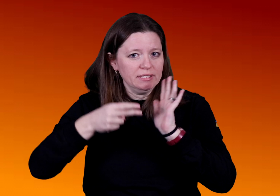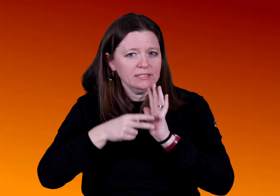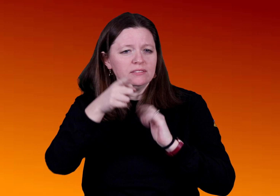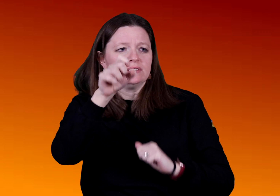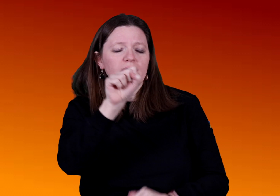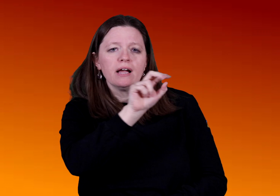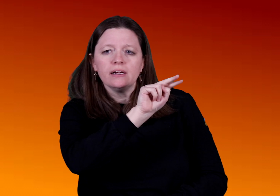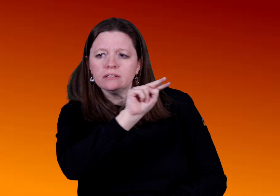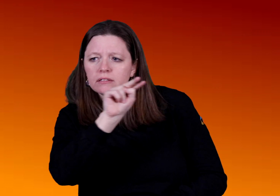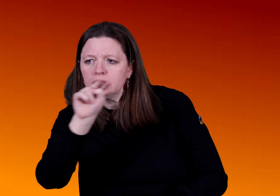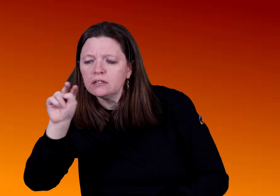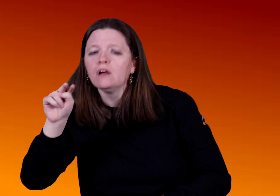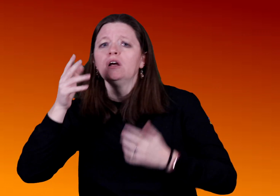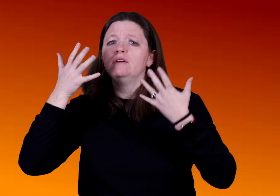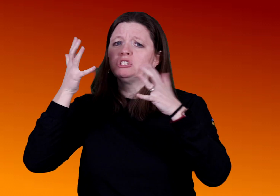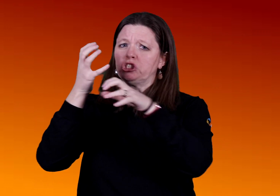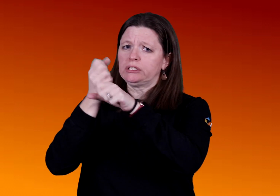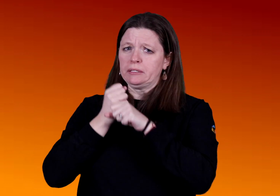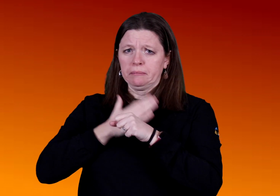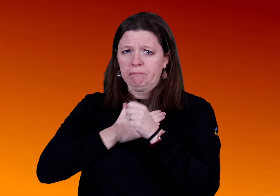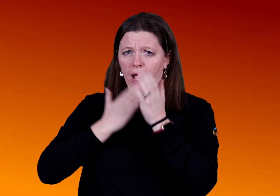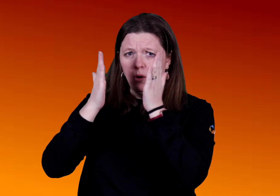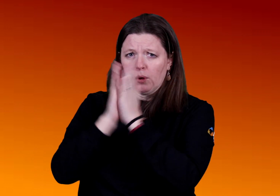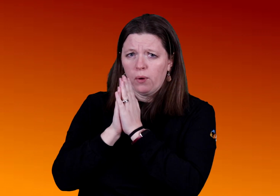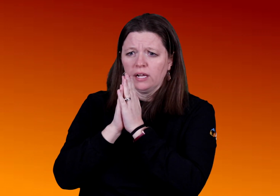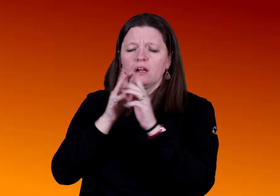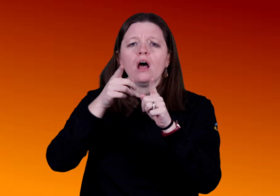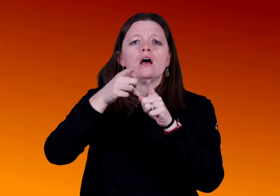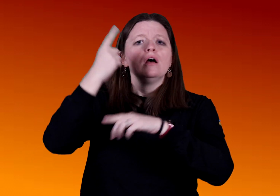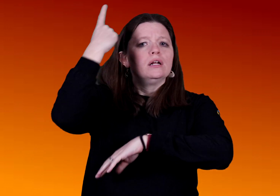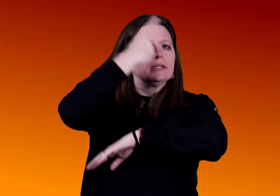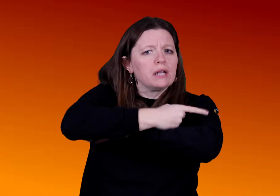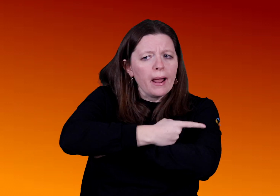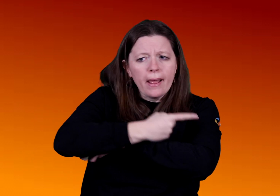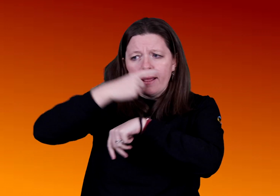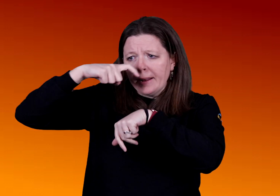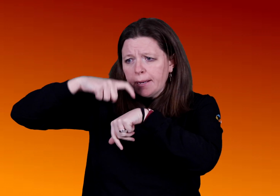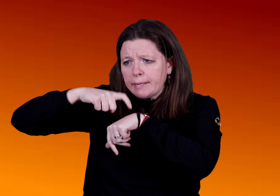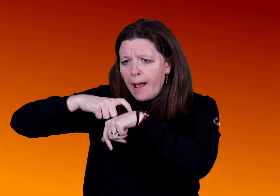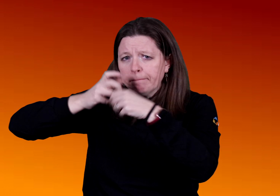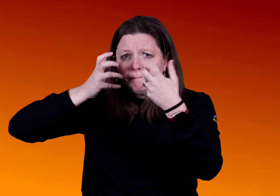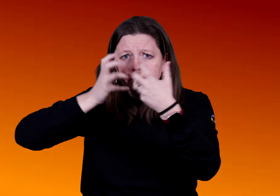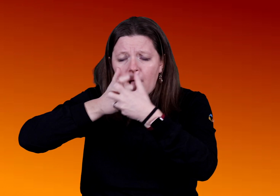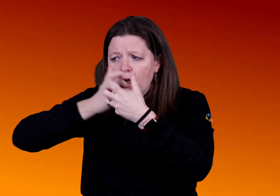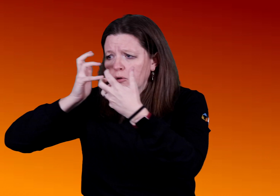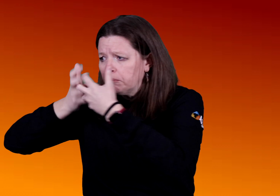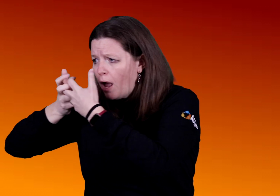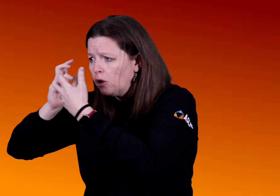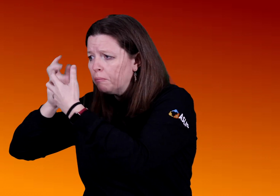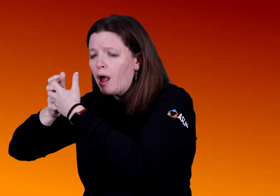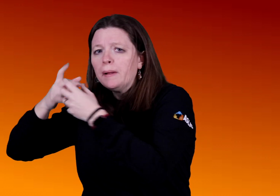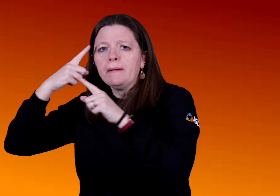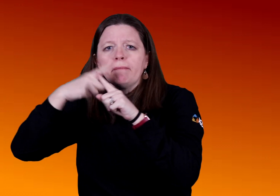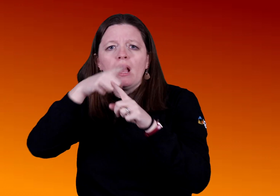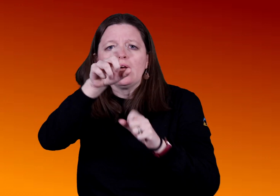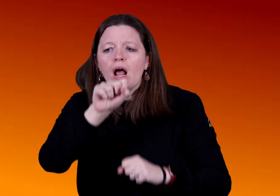There, you can see what appointments we have scheduled for you. Wondering if we got your request already? Just look for the date and time in your account and match the